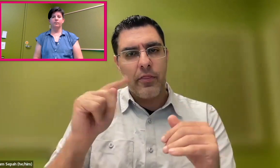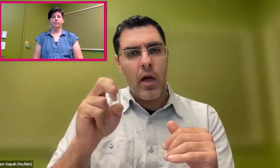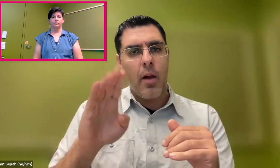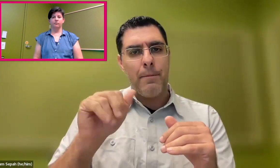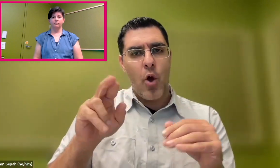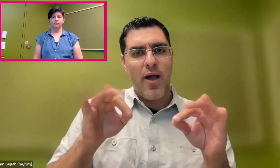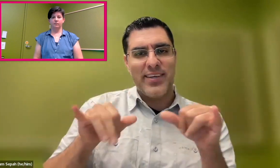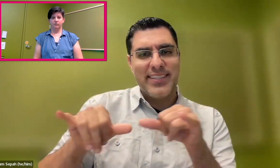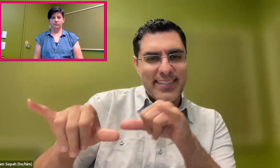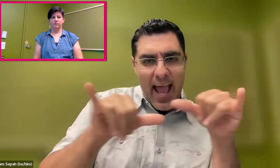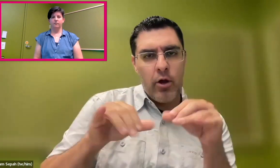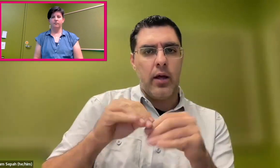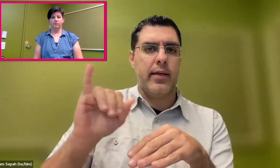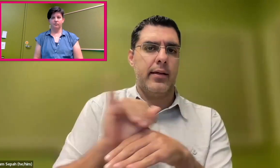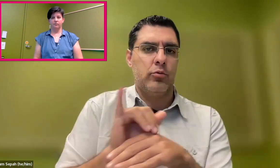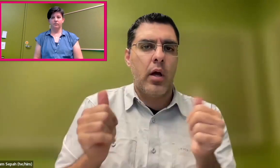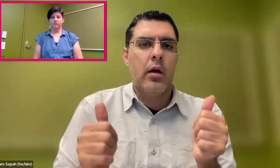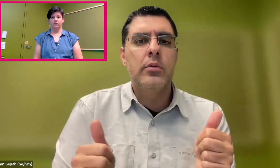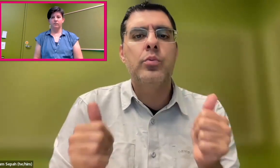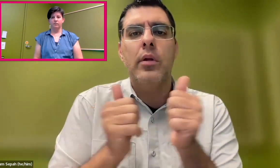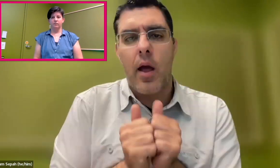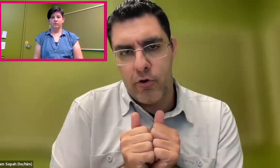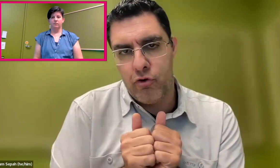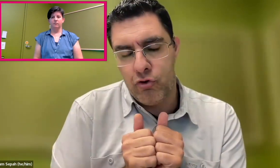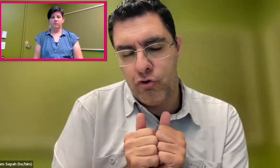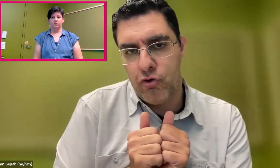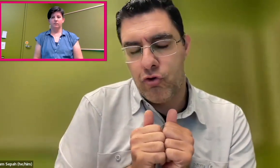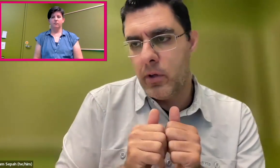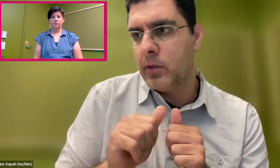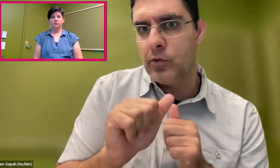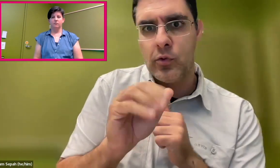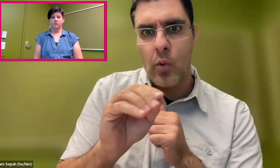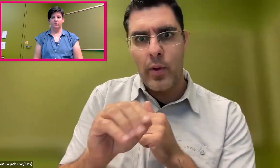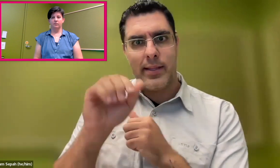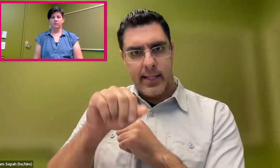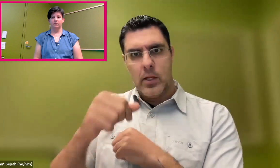And that way, we can really raise the bar and the standard in the industry together.